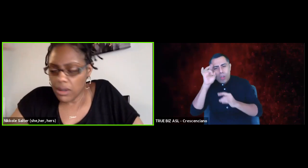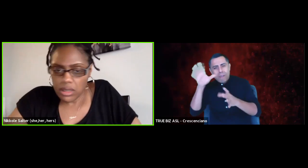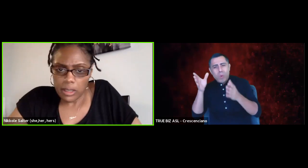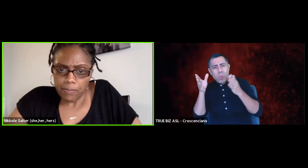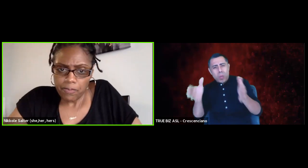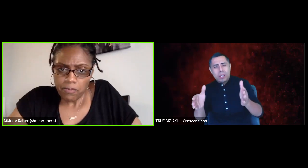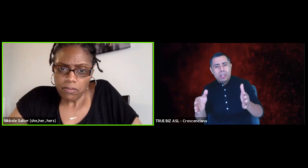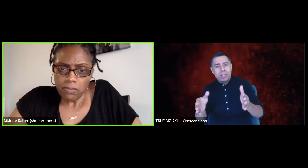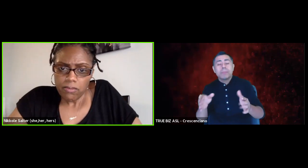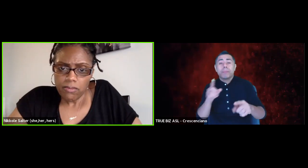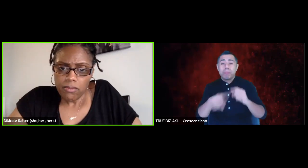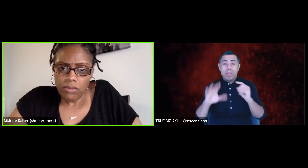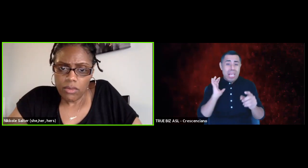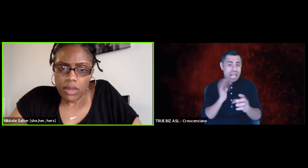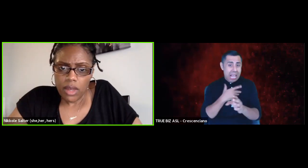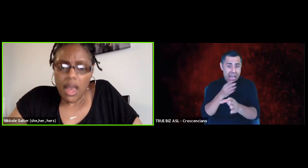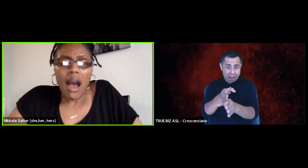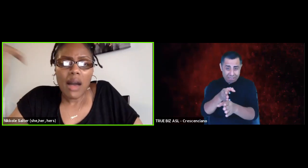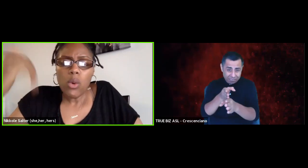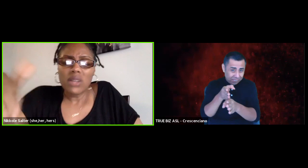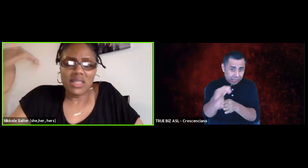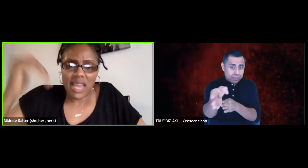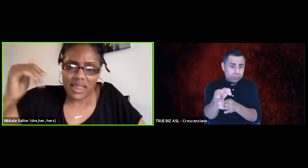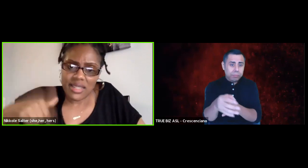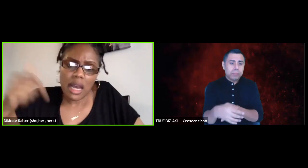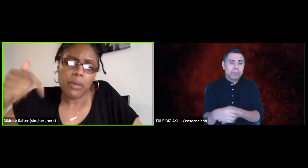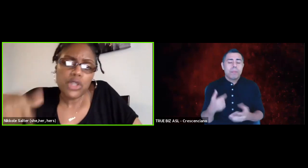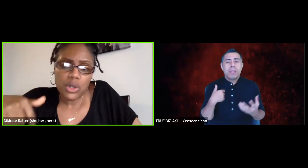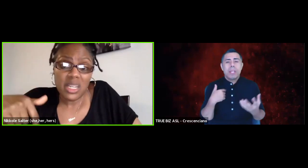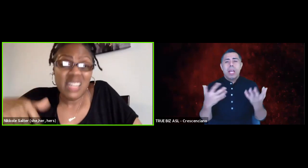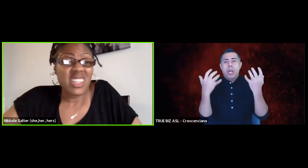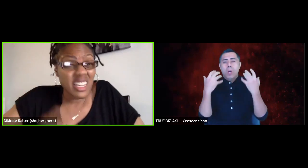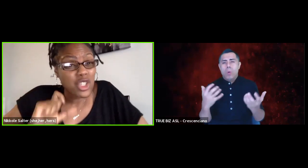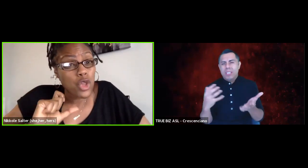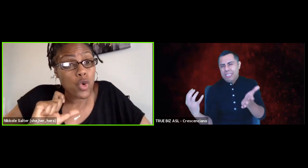In our field, I want to take this opportunity